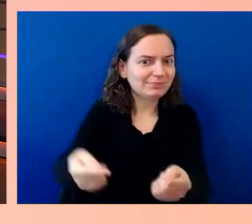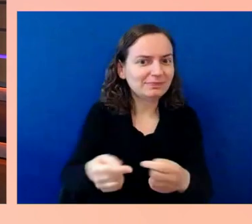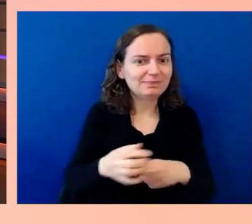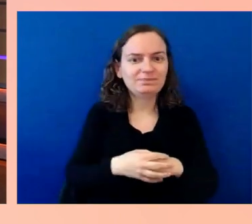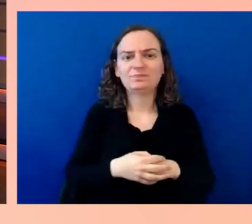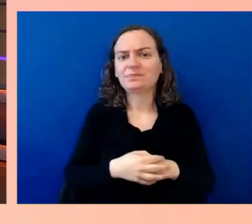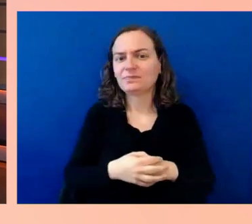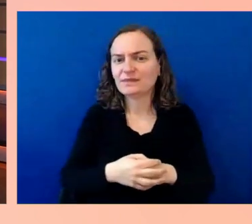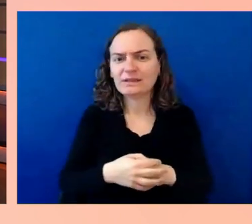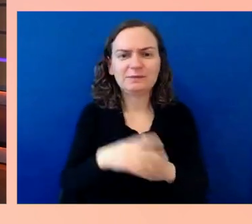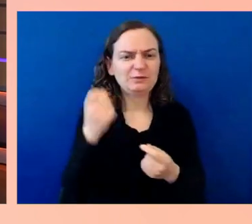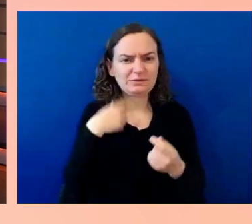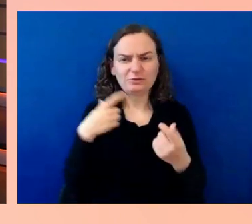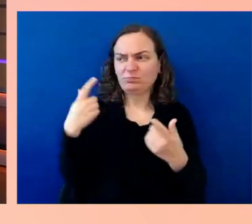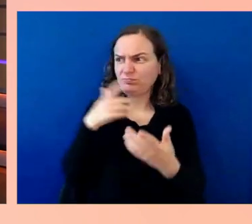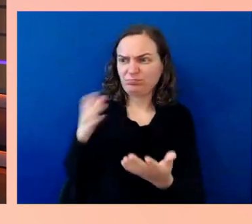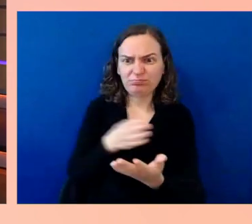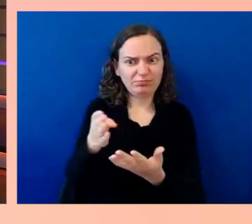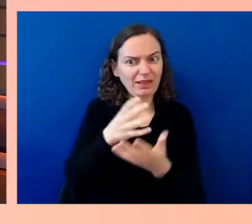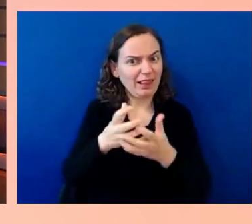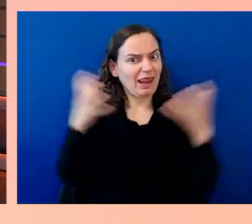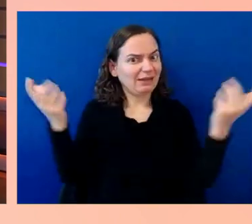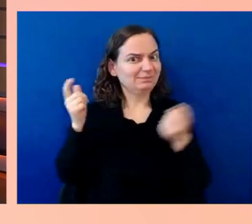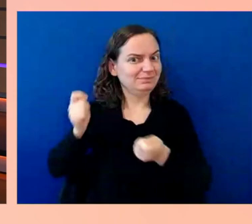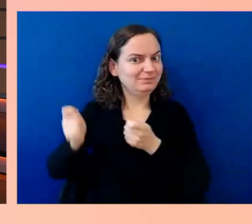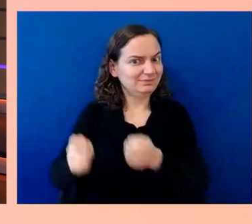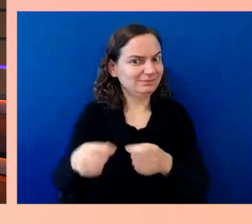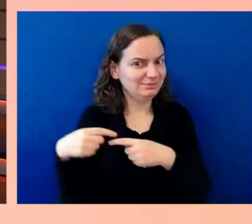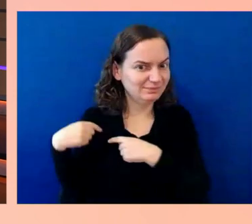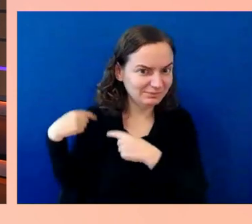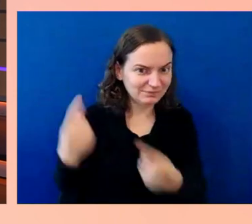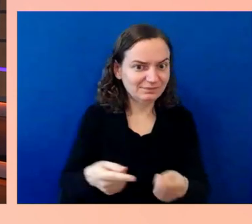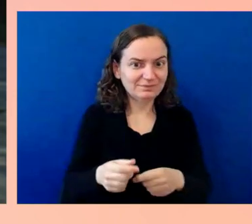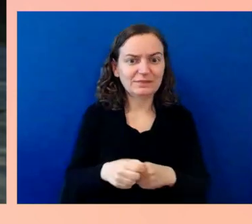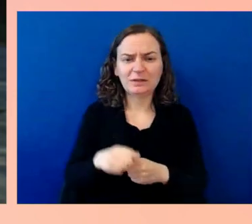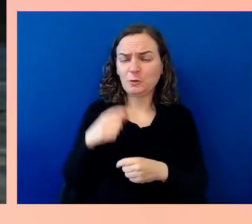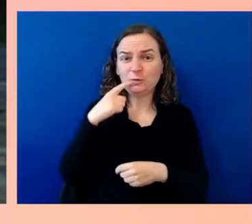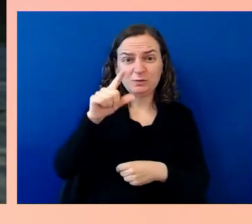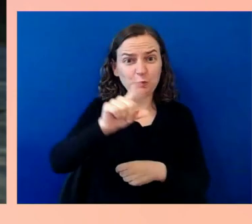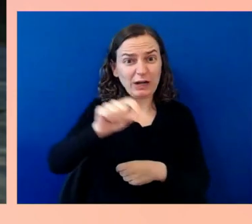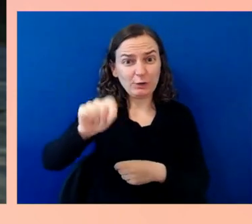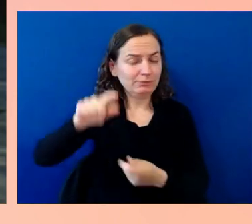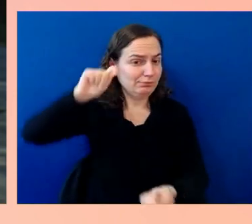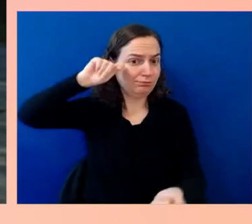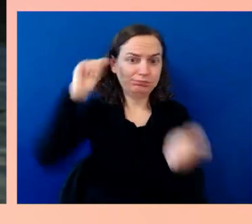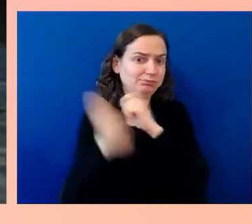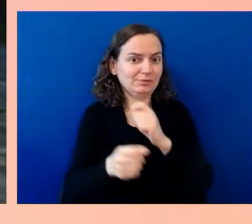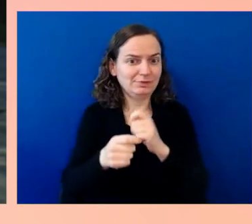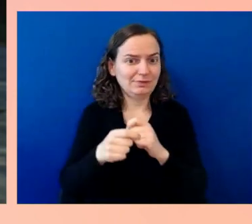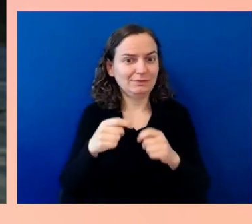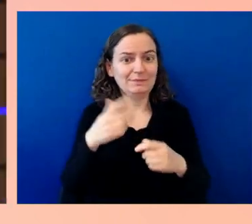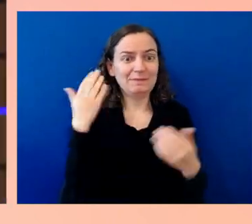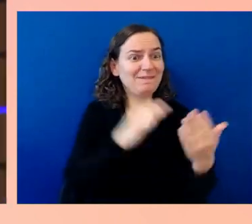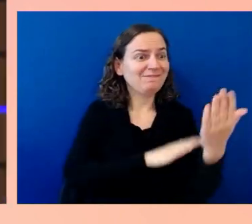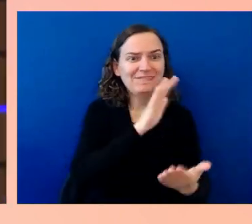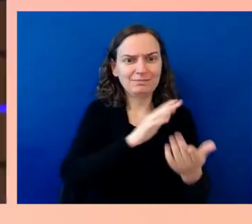In 2020, we flipped from completely in-person to completely virtual in like two months. That was chaos and pandemonium.